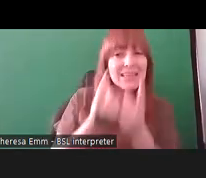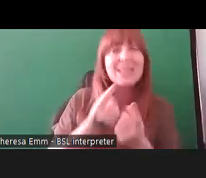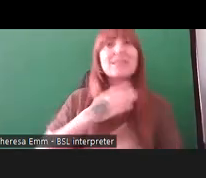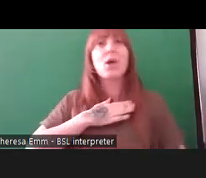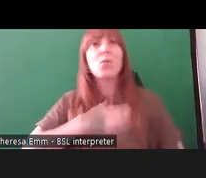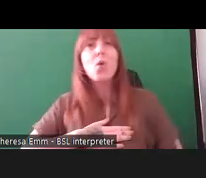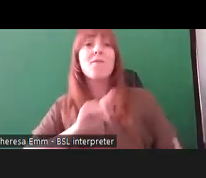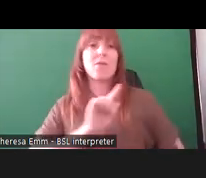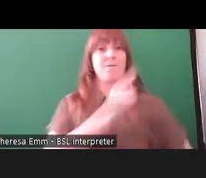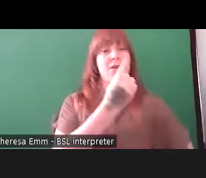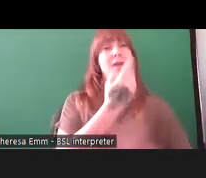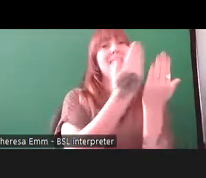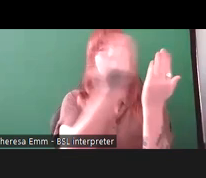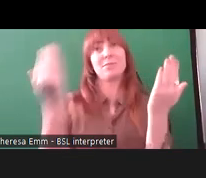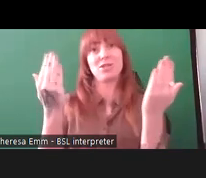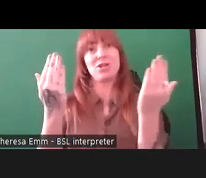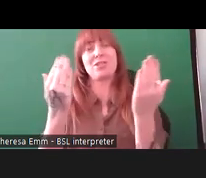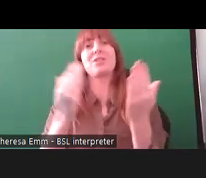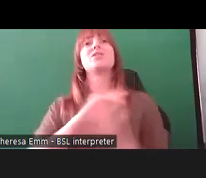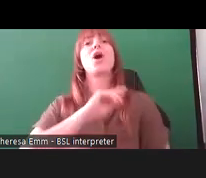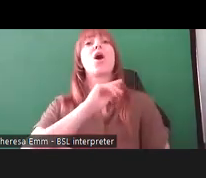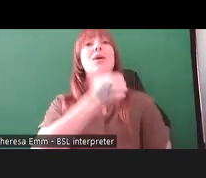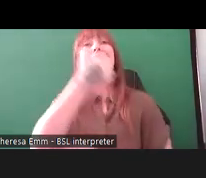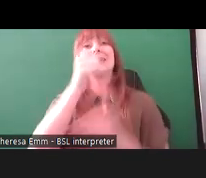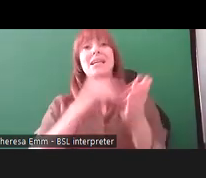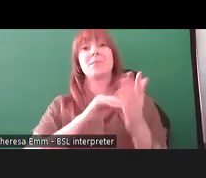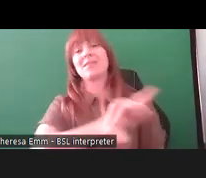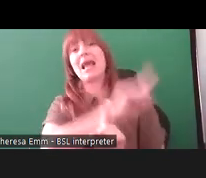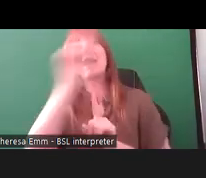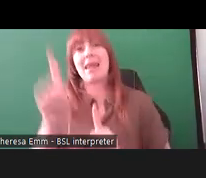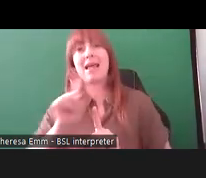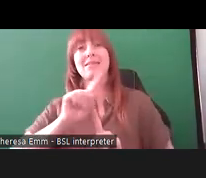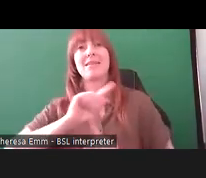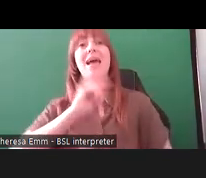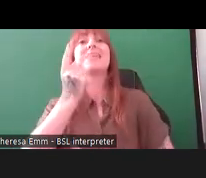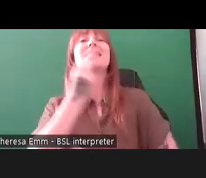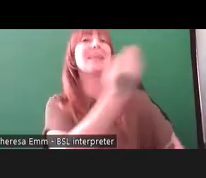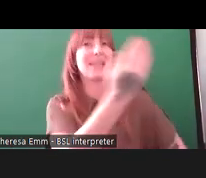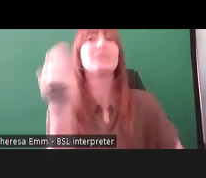so 6 months later we created a secondary version of it and this image is what you see of that. That